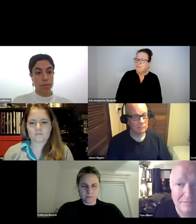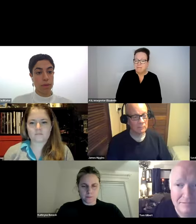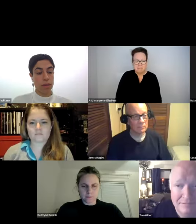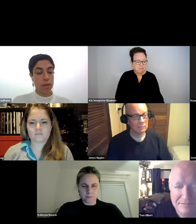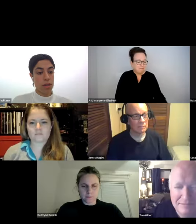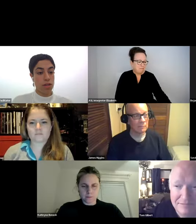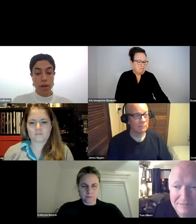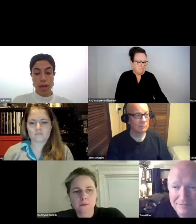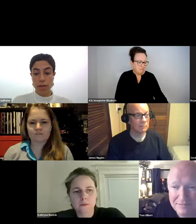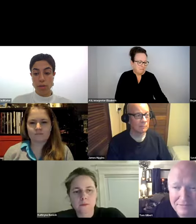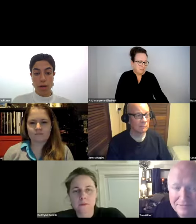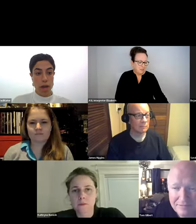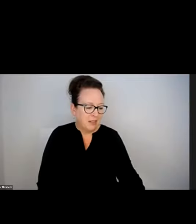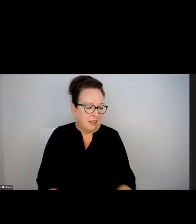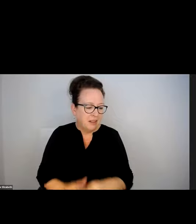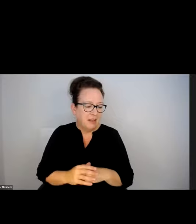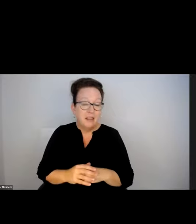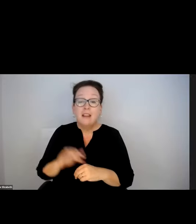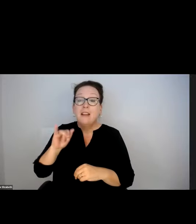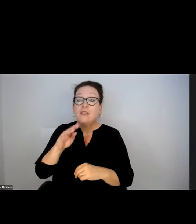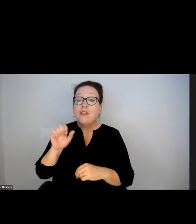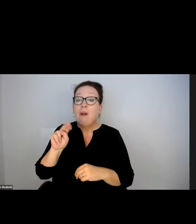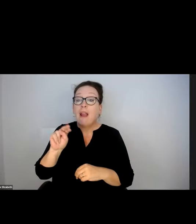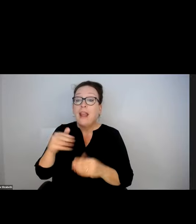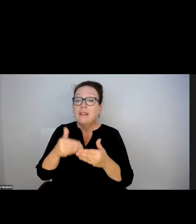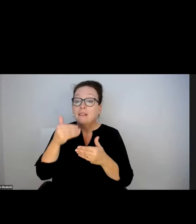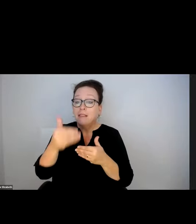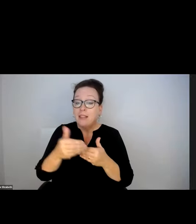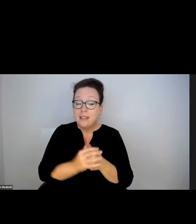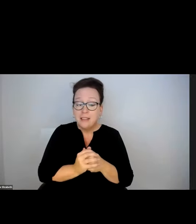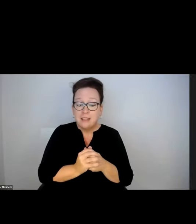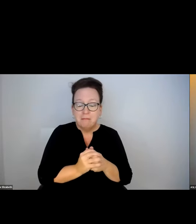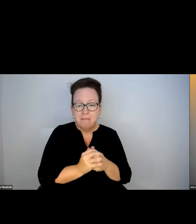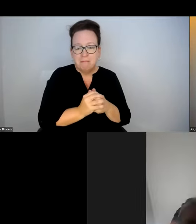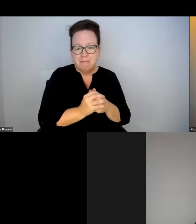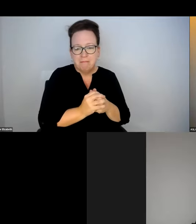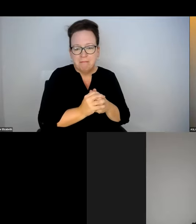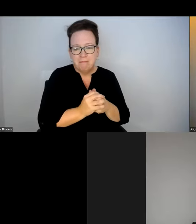WEEKS WITH NO SIGN AVAILABLE. THANKS, TOM.